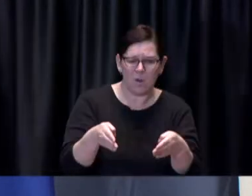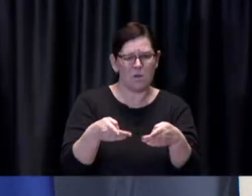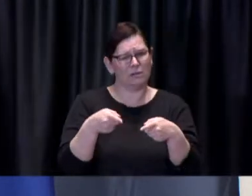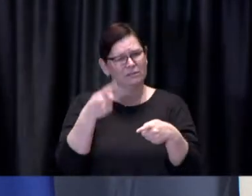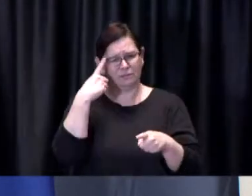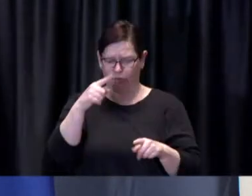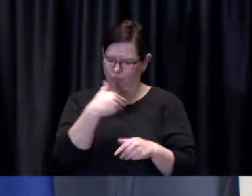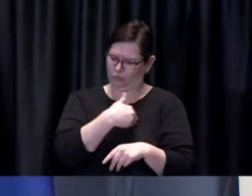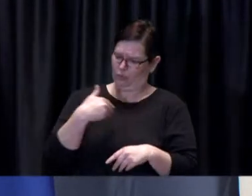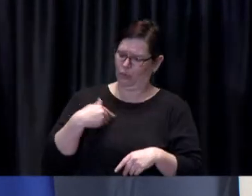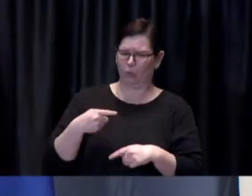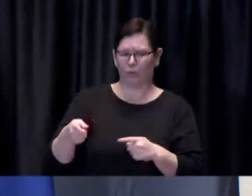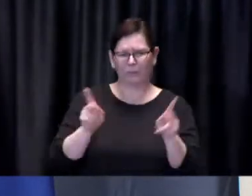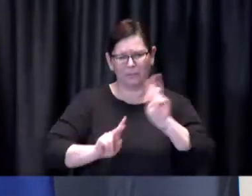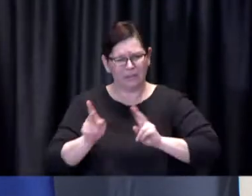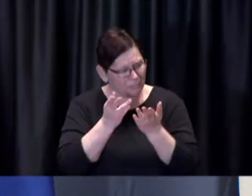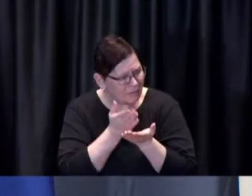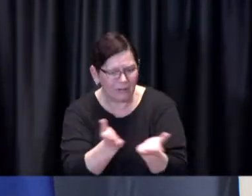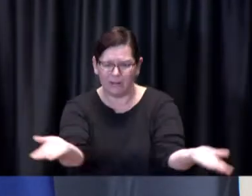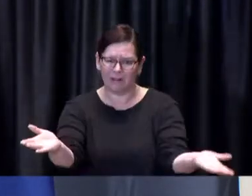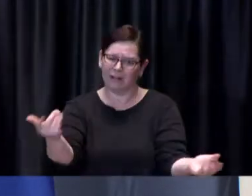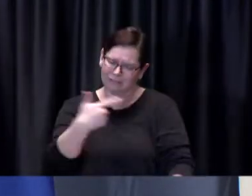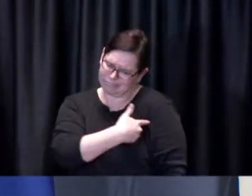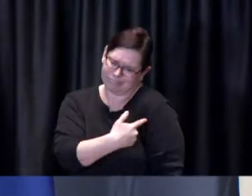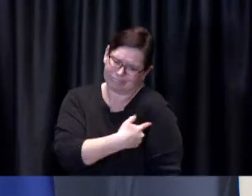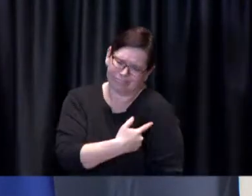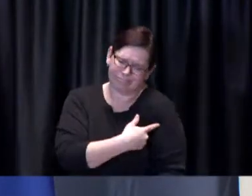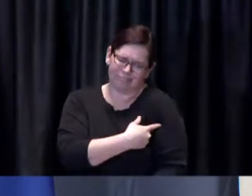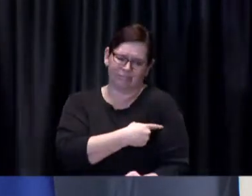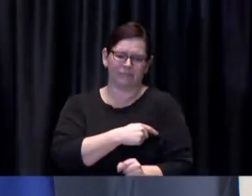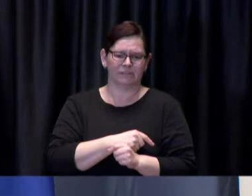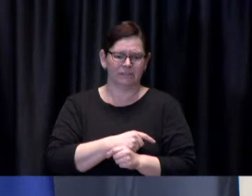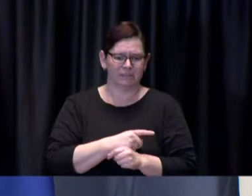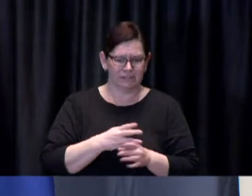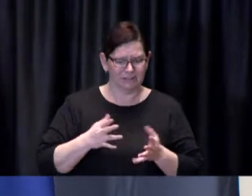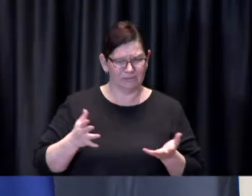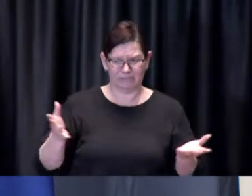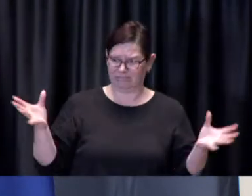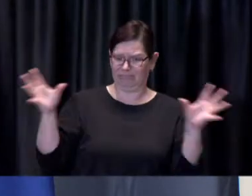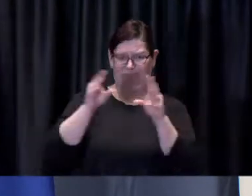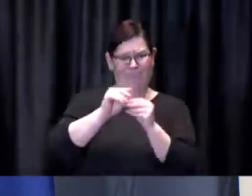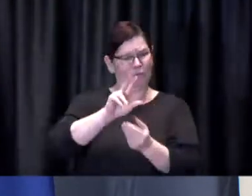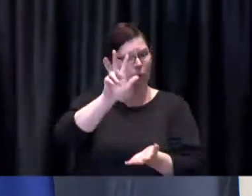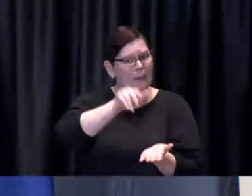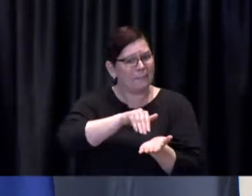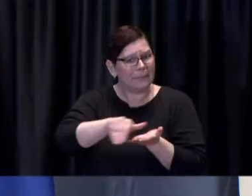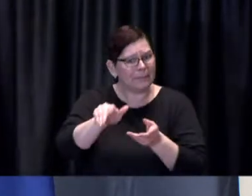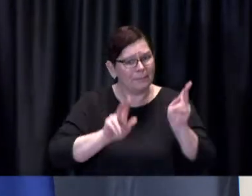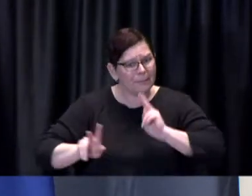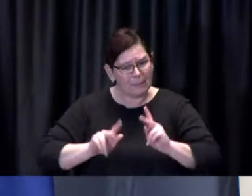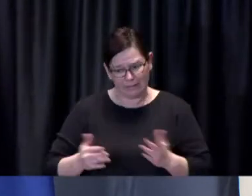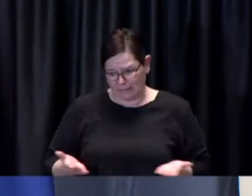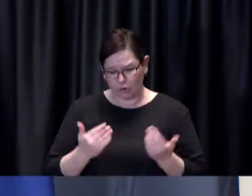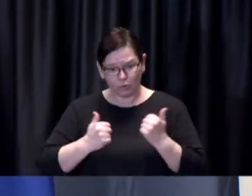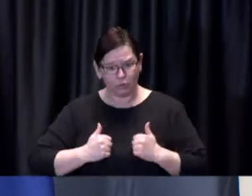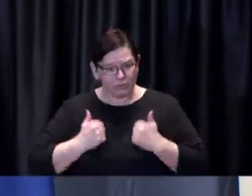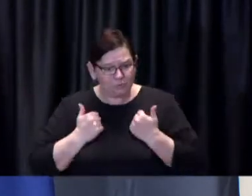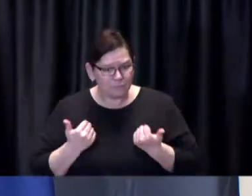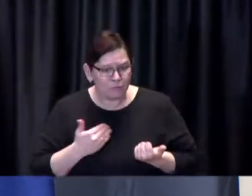ideally all three million of us. 19 clinics are operating across the city today thanks to our hospital and healthcare partners.